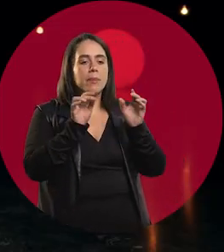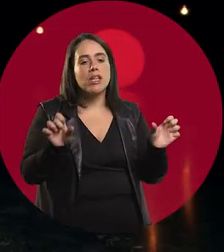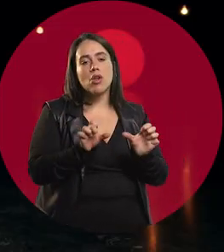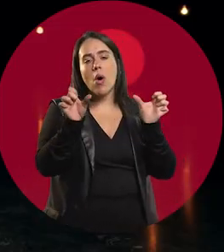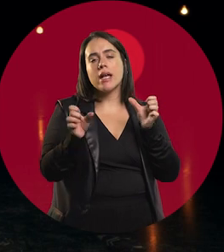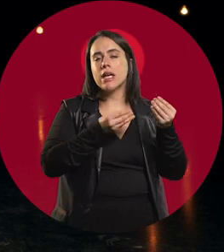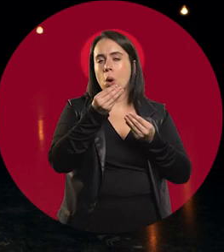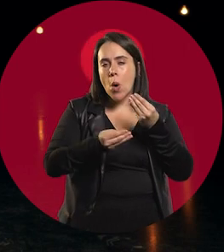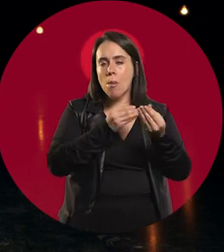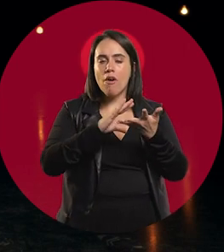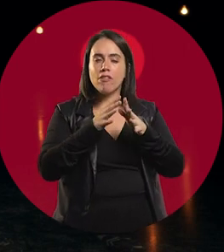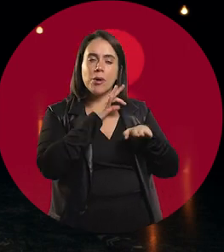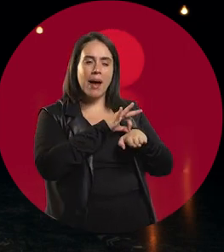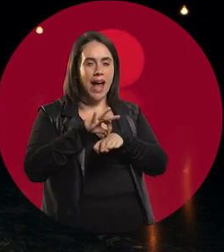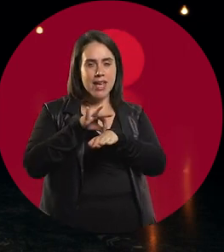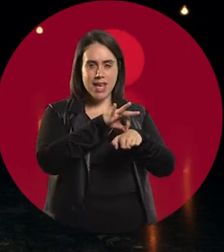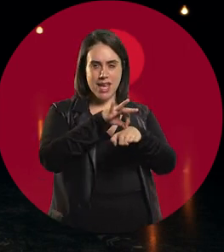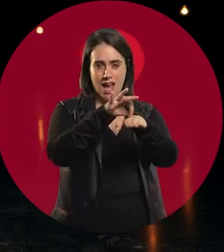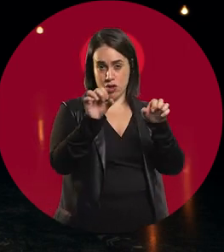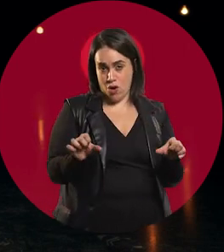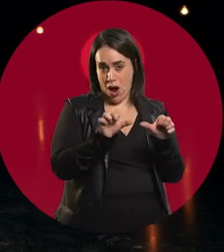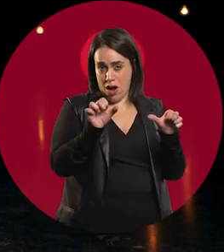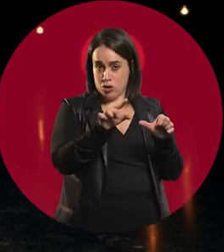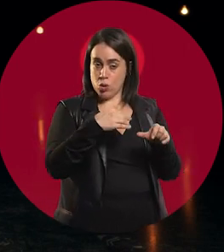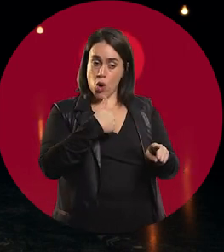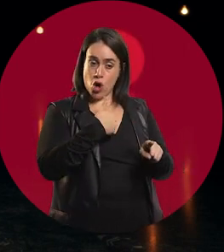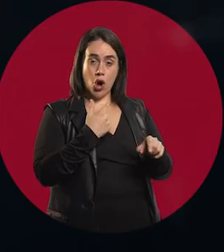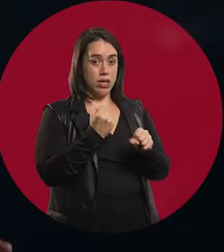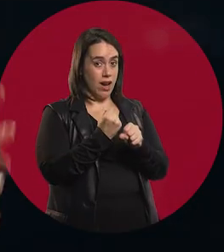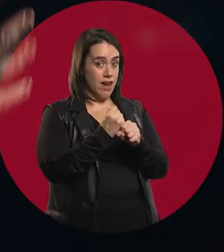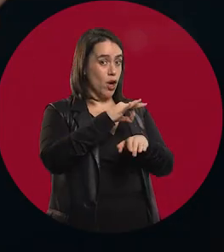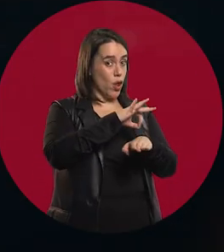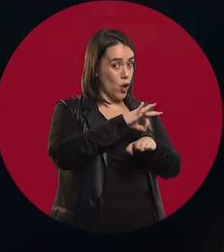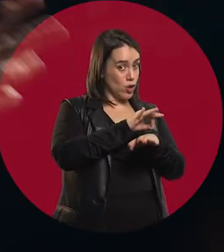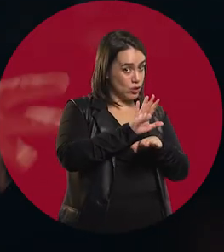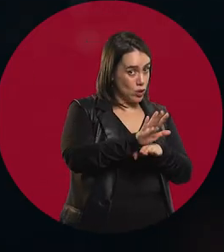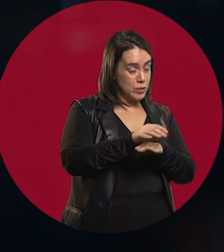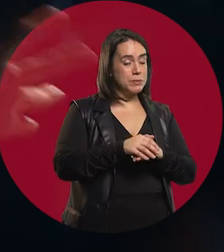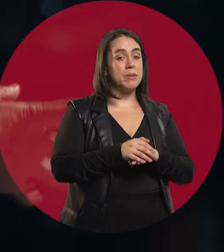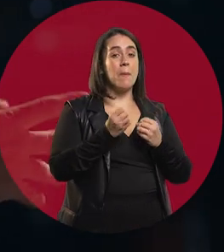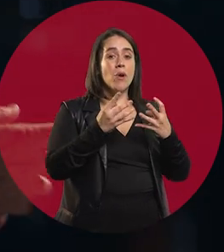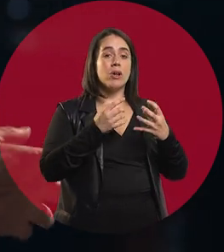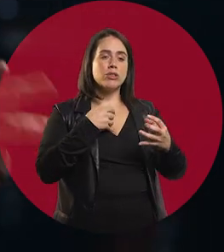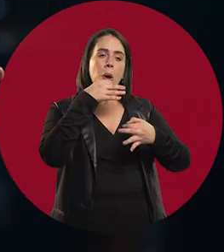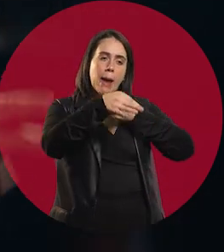trying to give some answers. While one silently applies the method, that is,